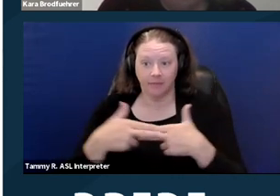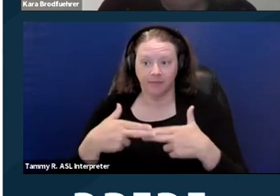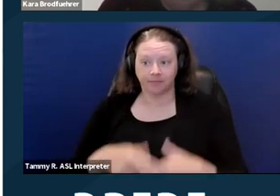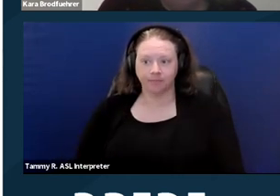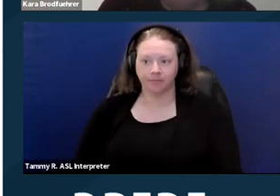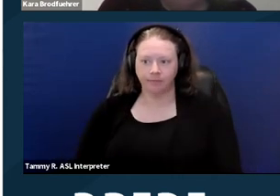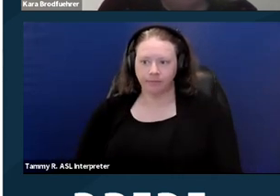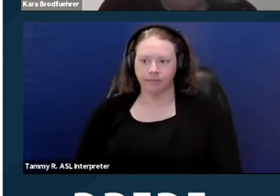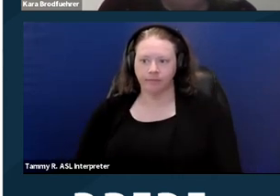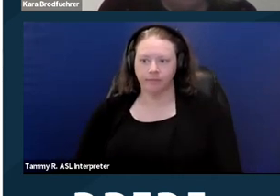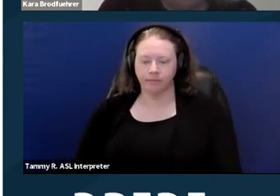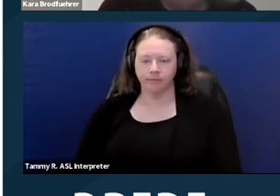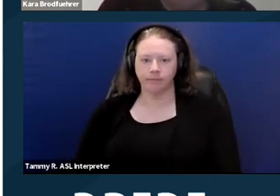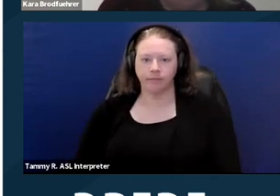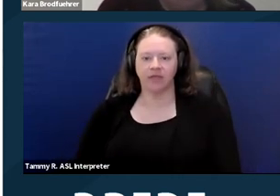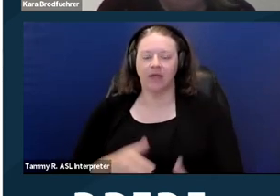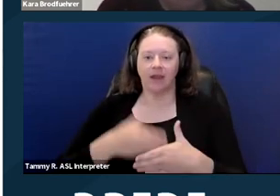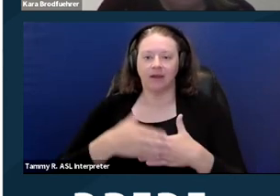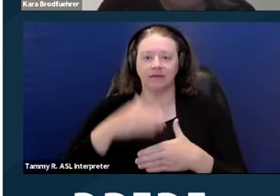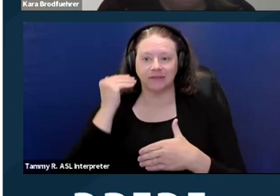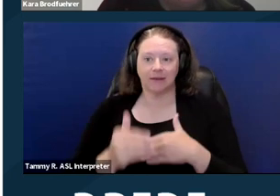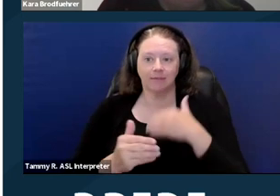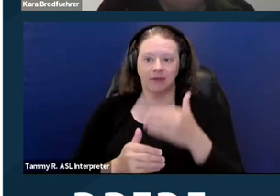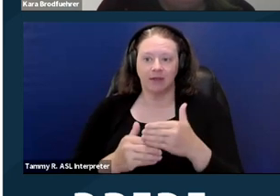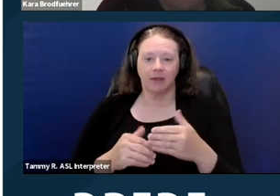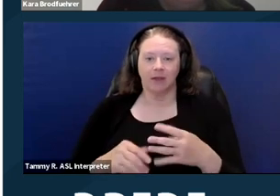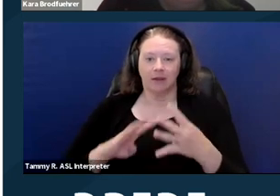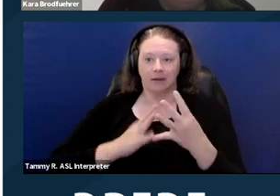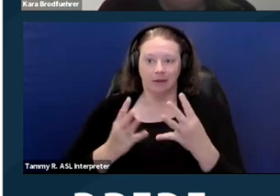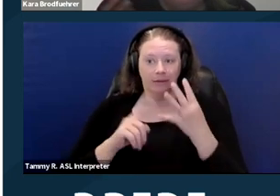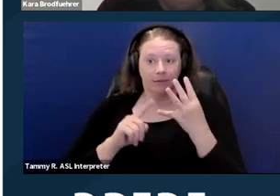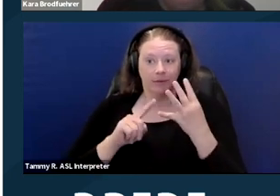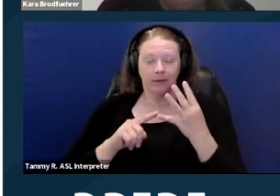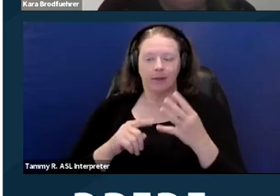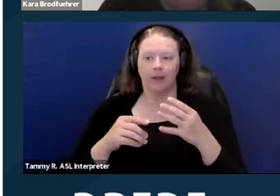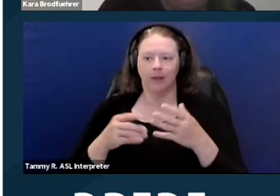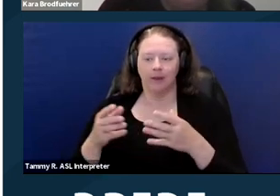So next step is step four, mediation. So in our hypothetical,